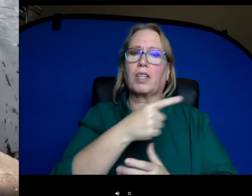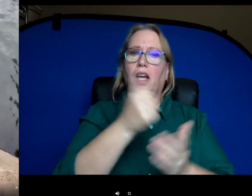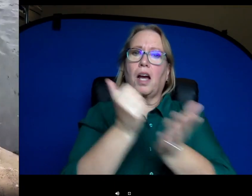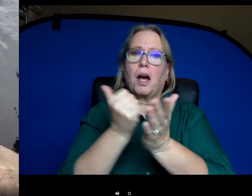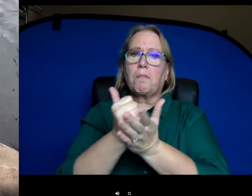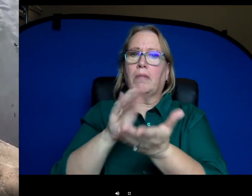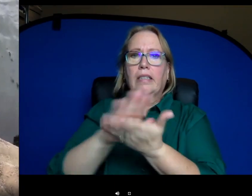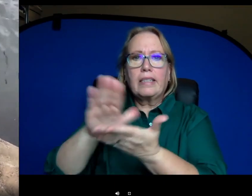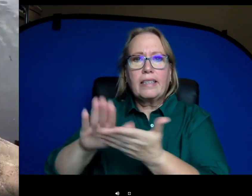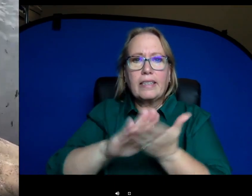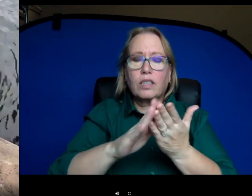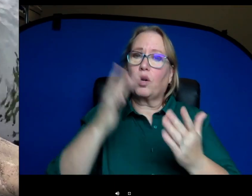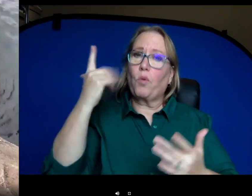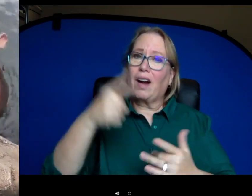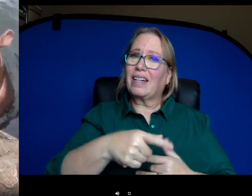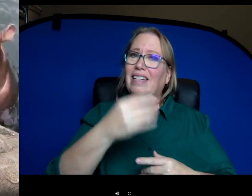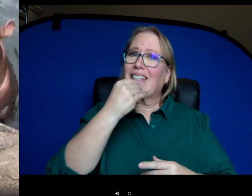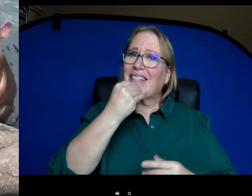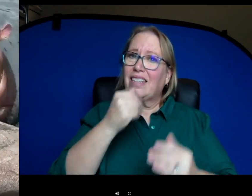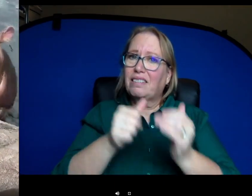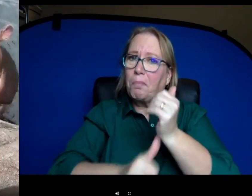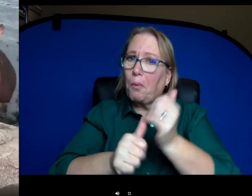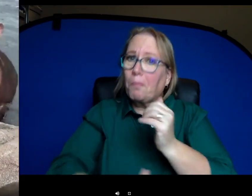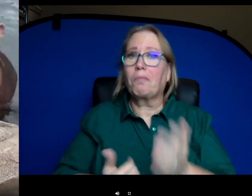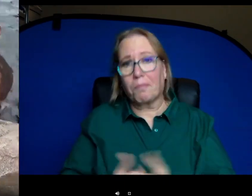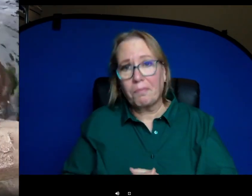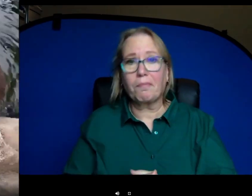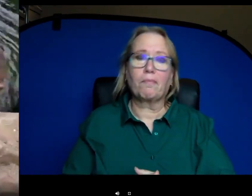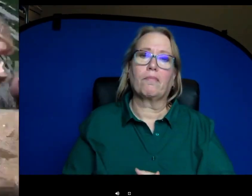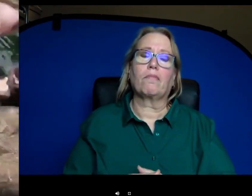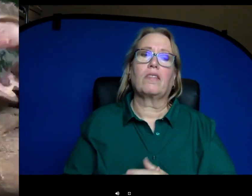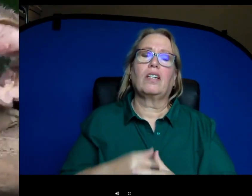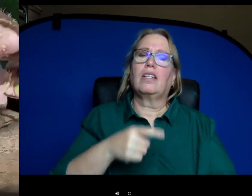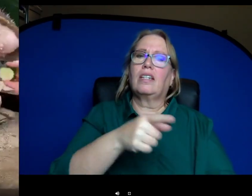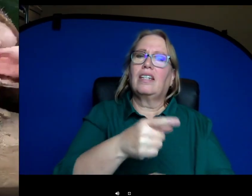eating hippo dung, the dead skin cells off the hippo so they kind of get like a